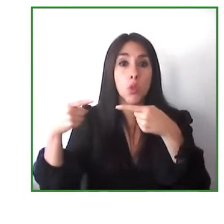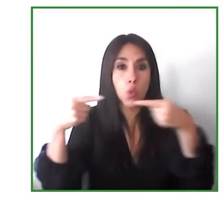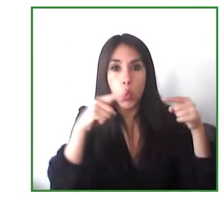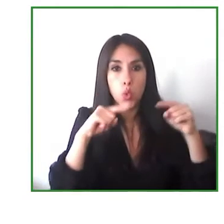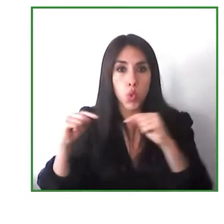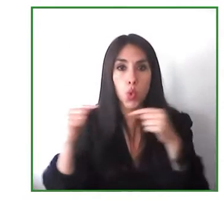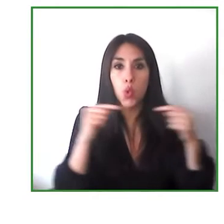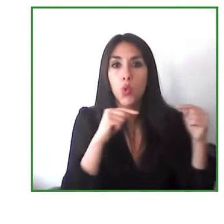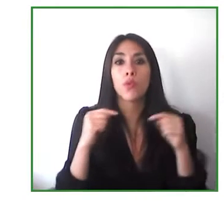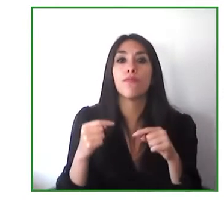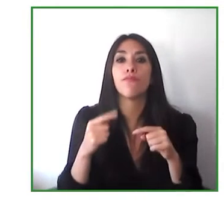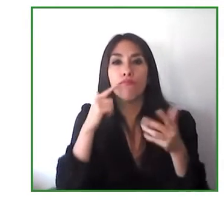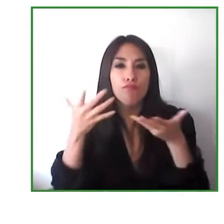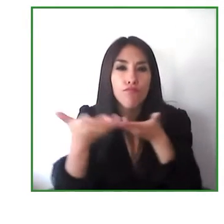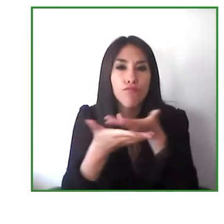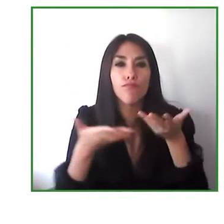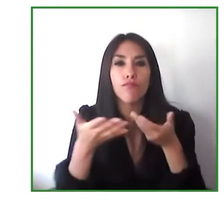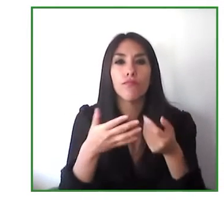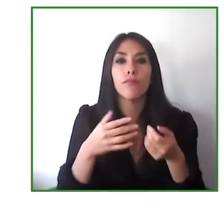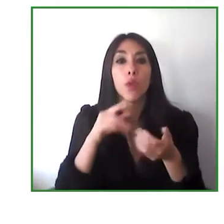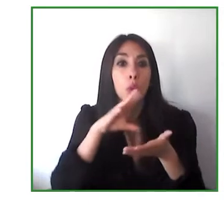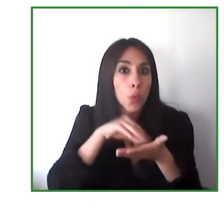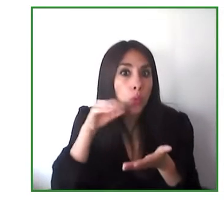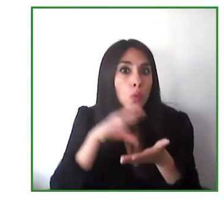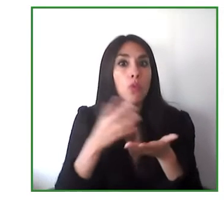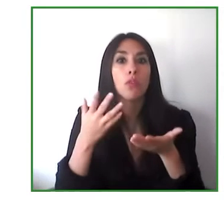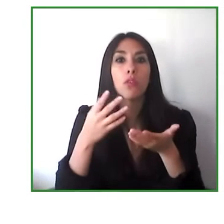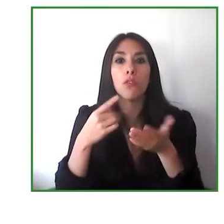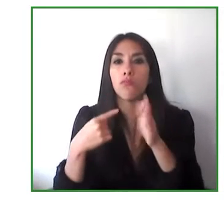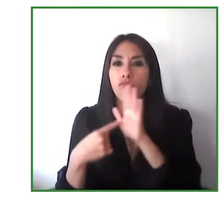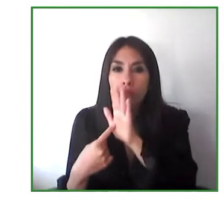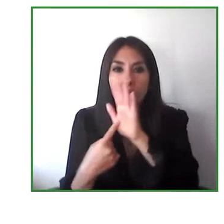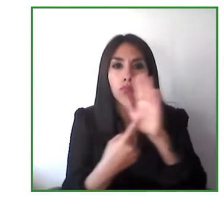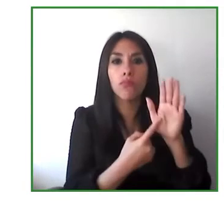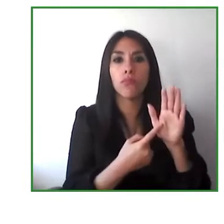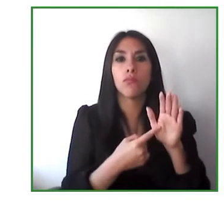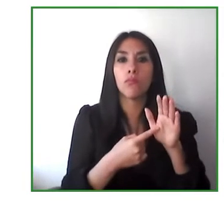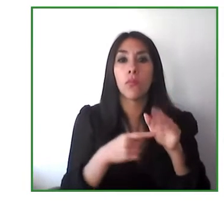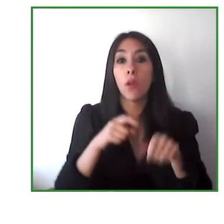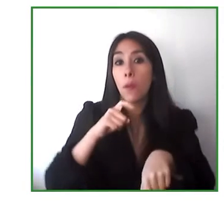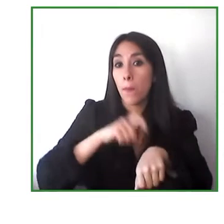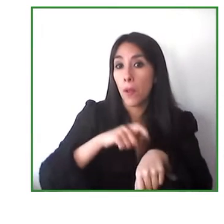the speakers will share their learnings and within the panel if you may